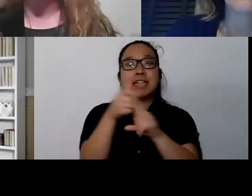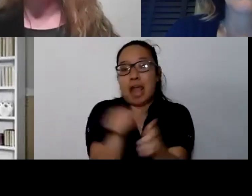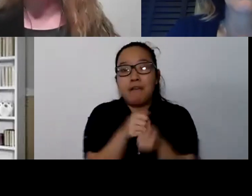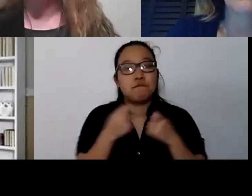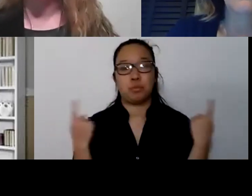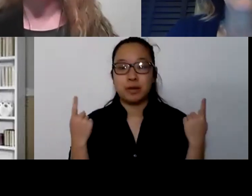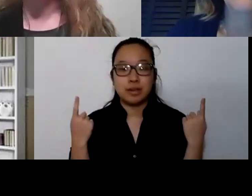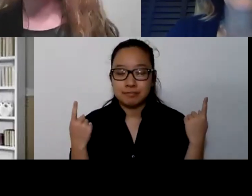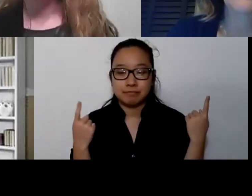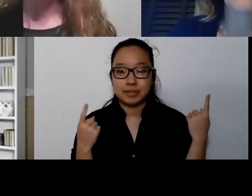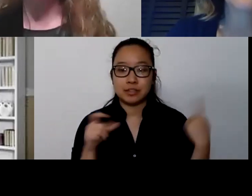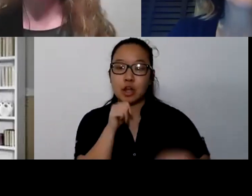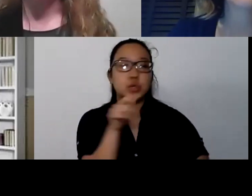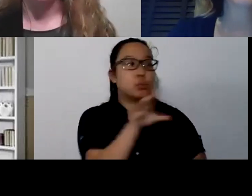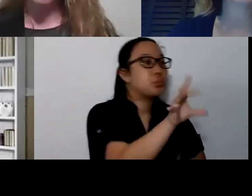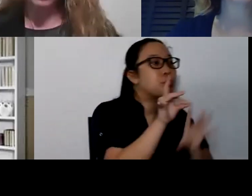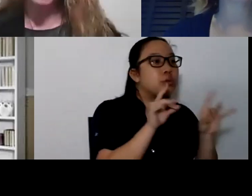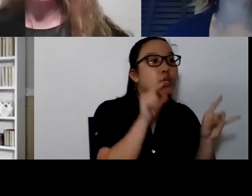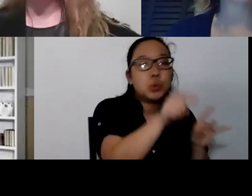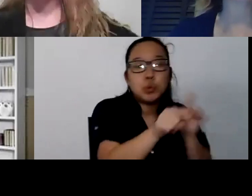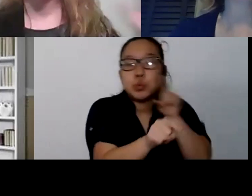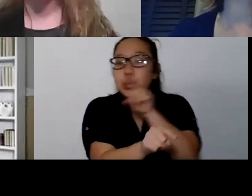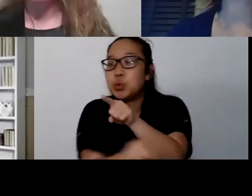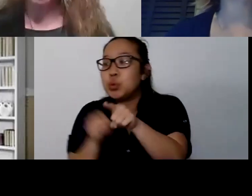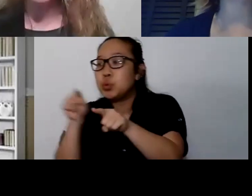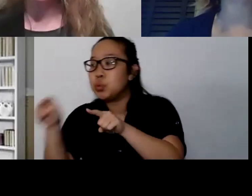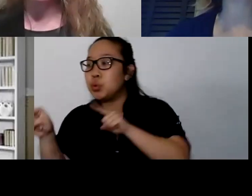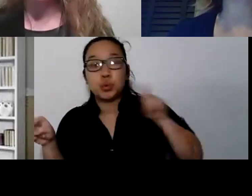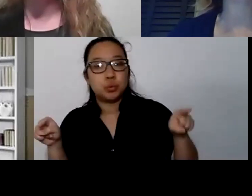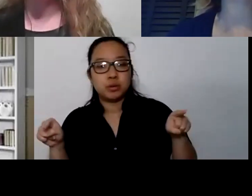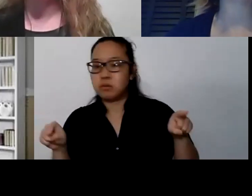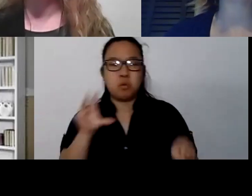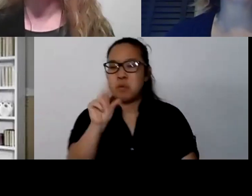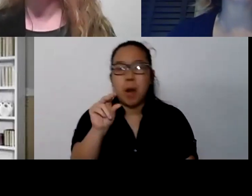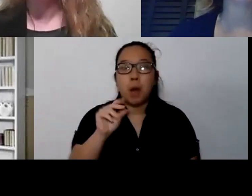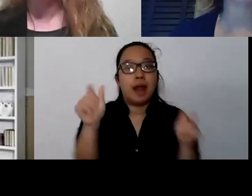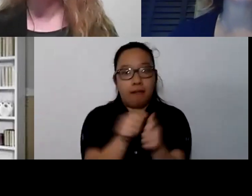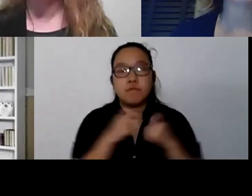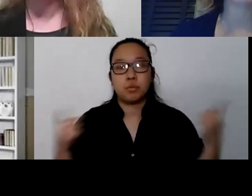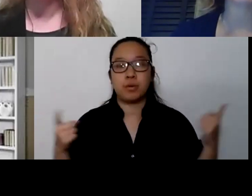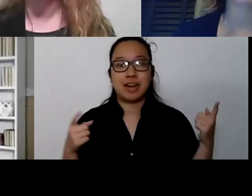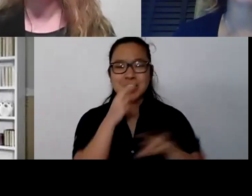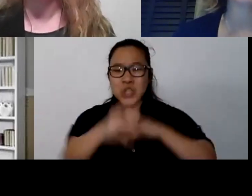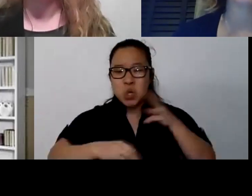It's happening to everyone. And not just in our country but it's global. So this really unprecedented in a way.